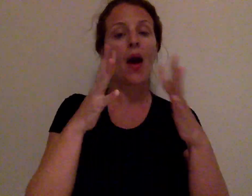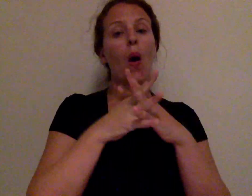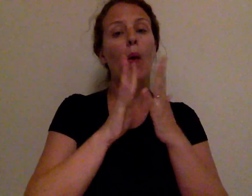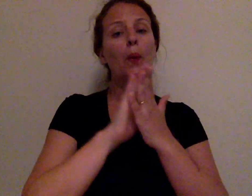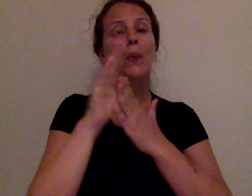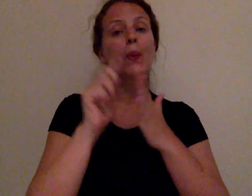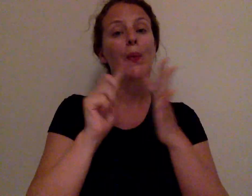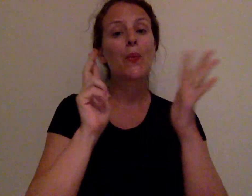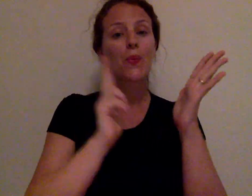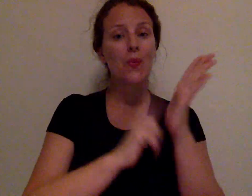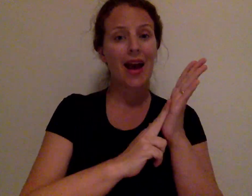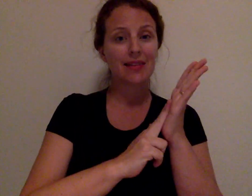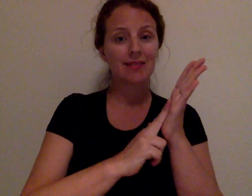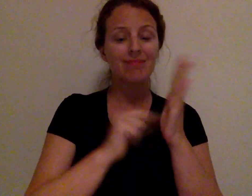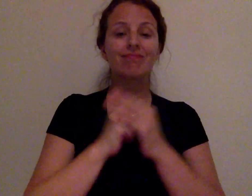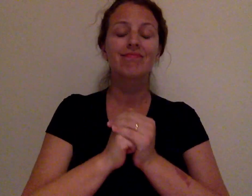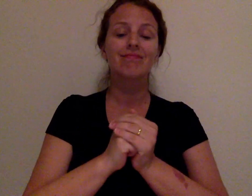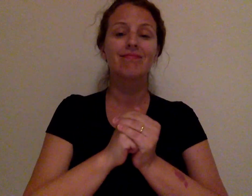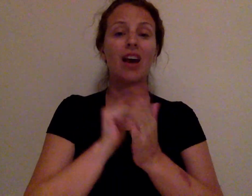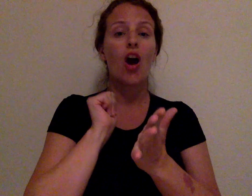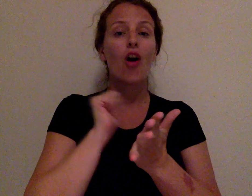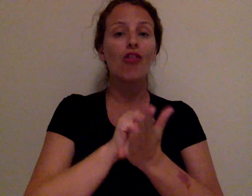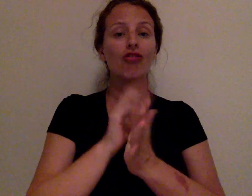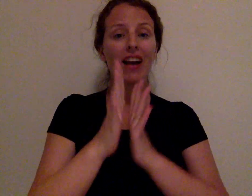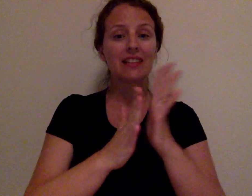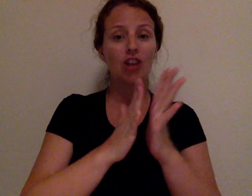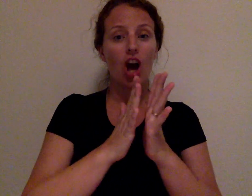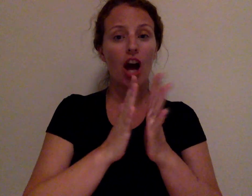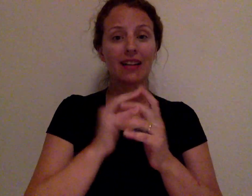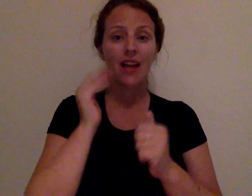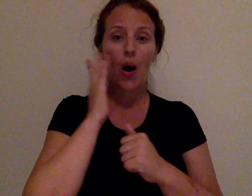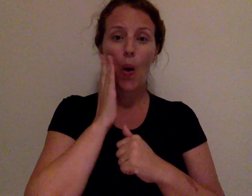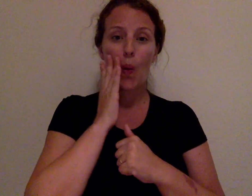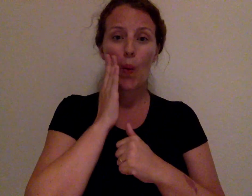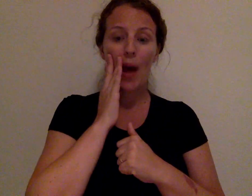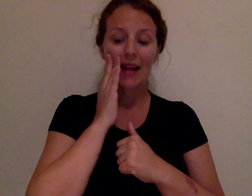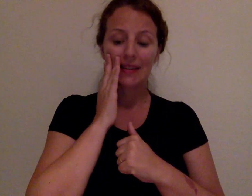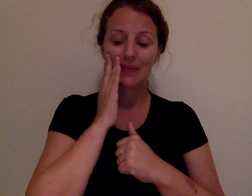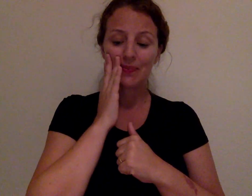WHEN Correct sign, "when"